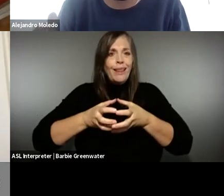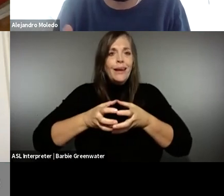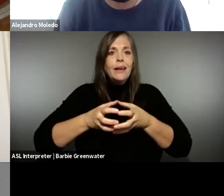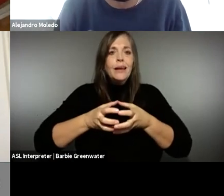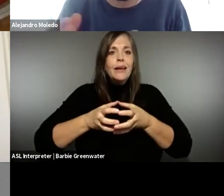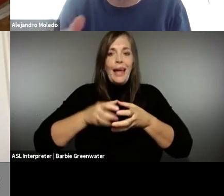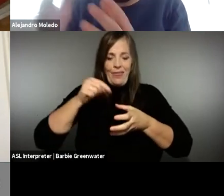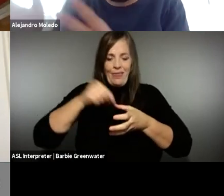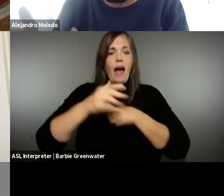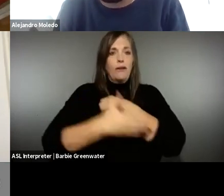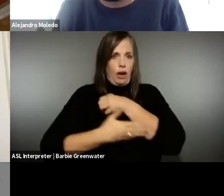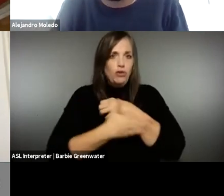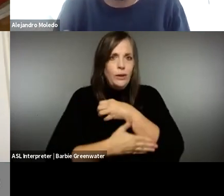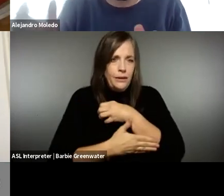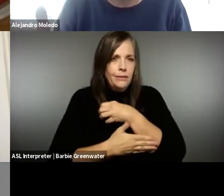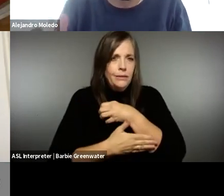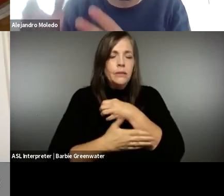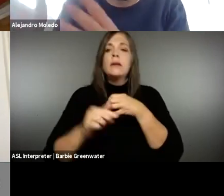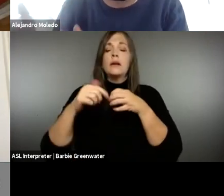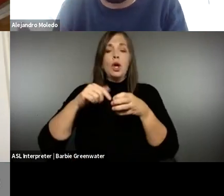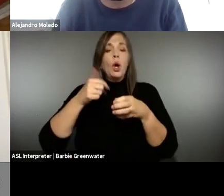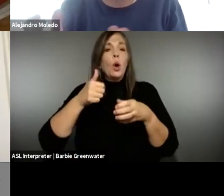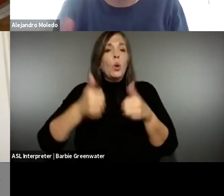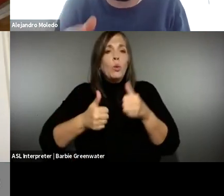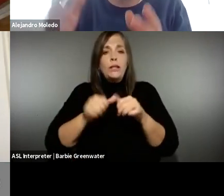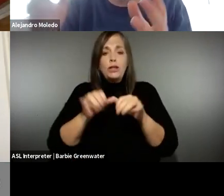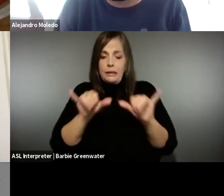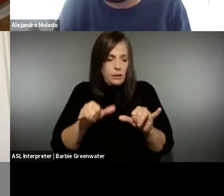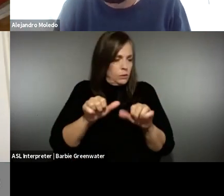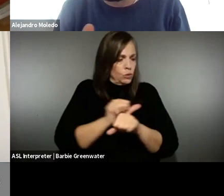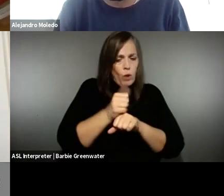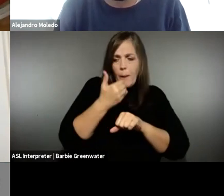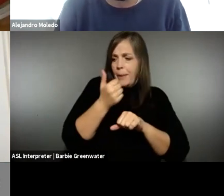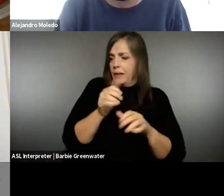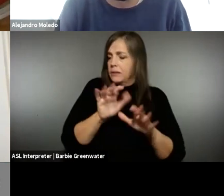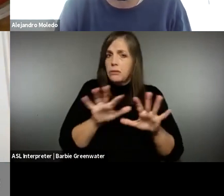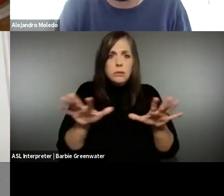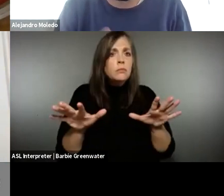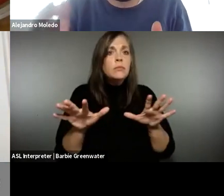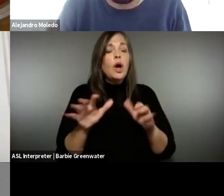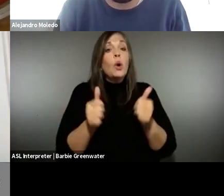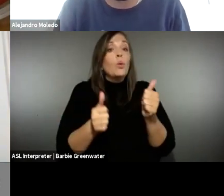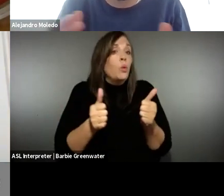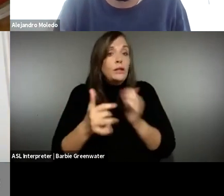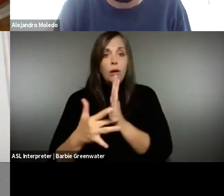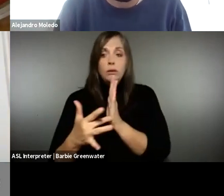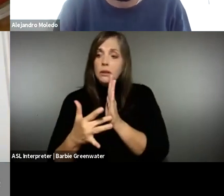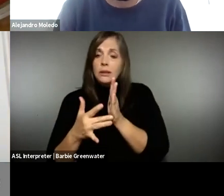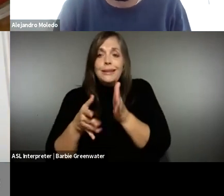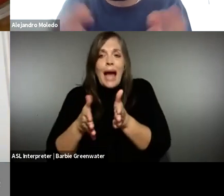is to be able to improve and to understand internally, by internally, I mean in the country, which systems